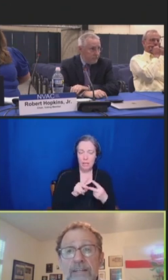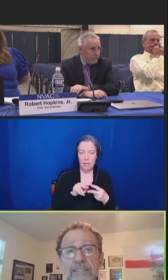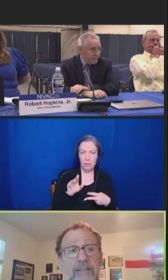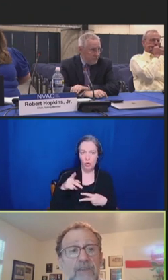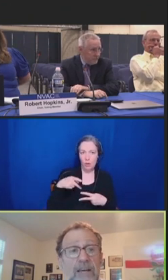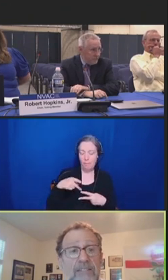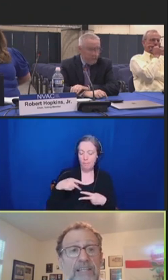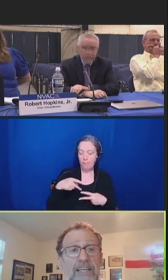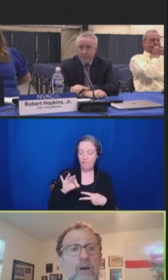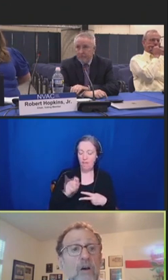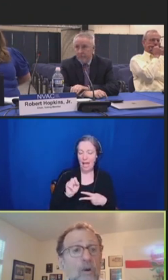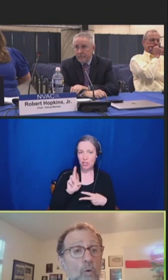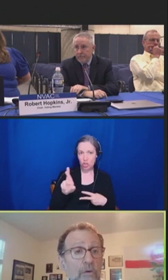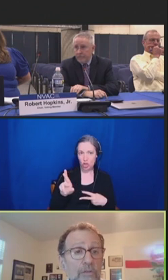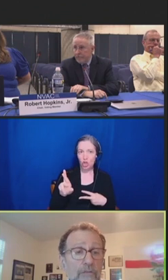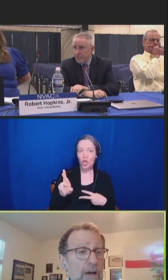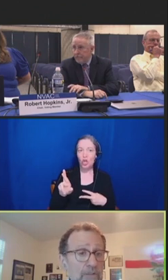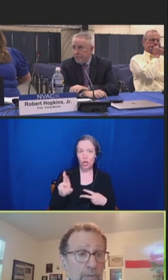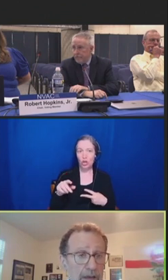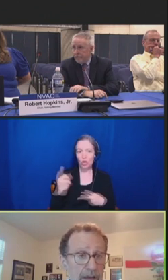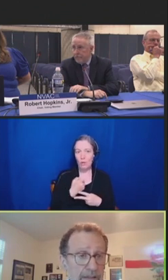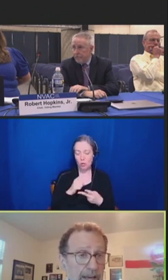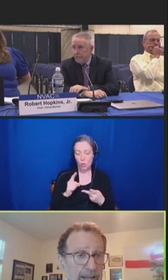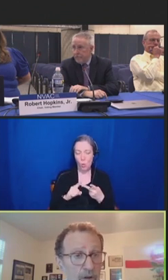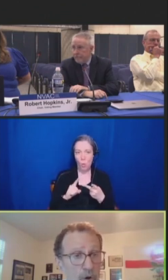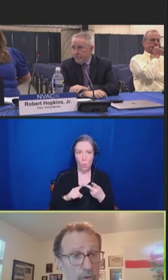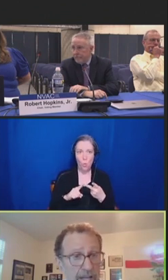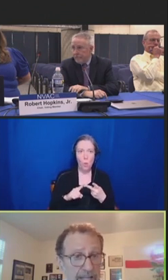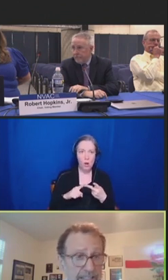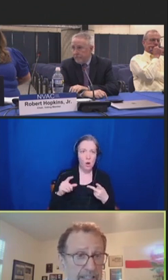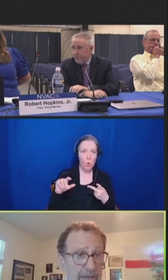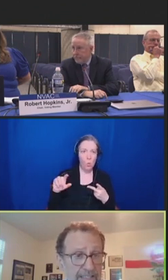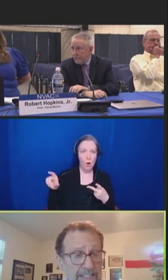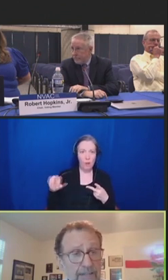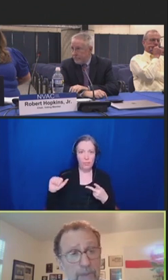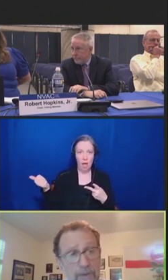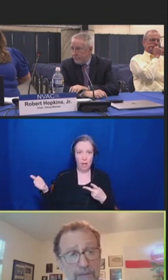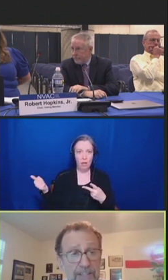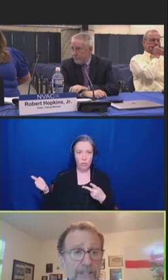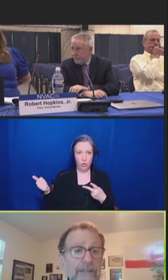COVID-19 vaccine or the Pfizer-BioNTech COVID-19 vaccine bivalent.